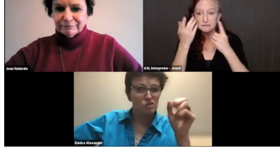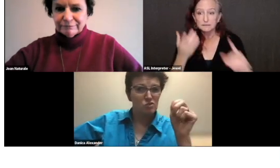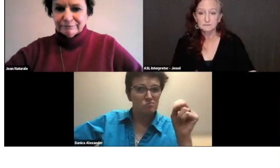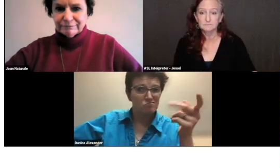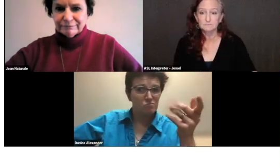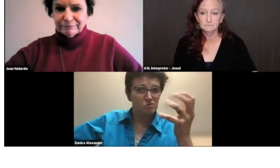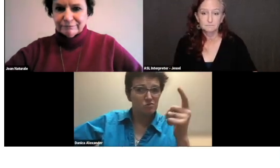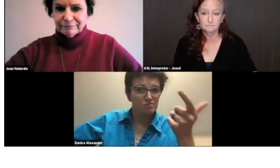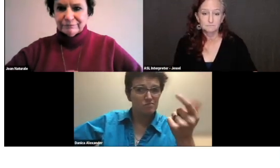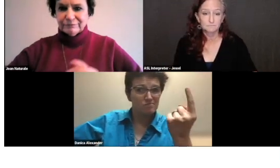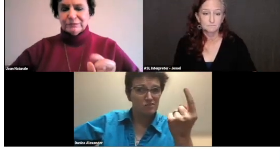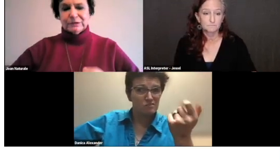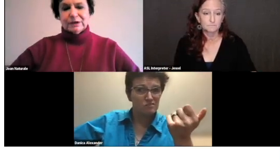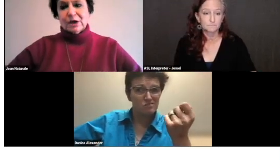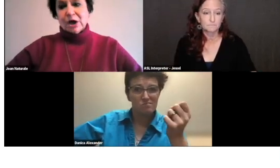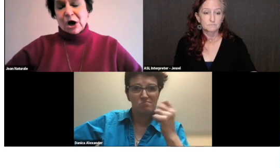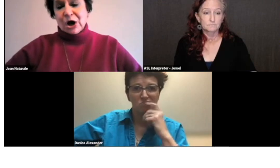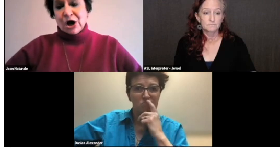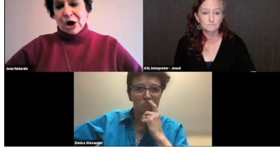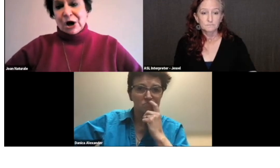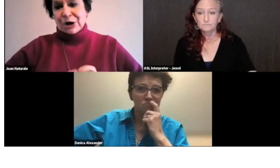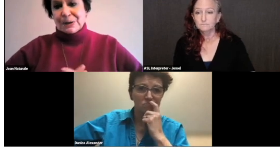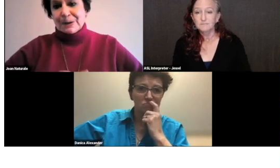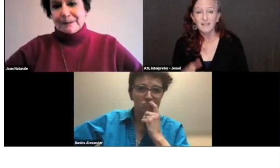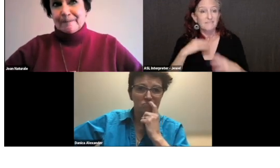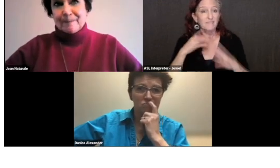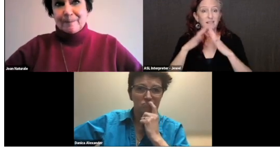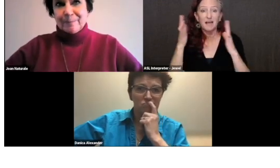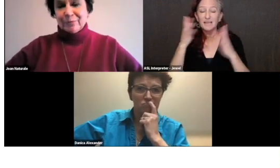We have so much interesting information today.